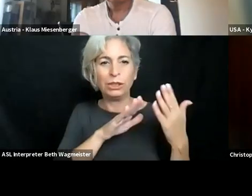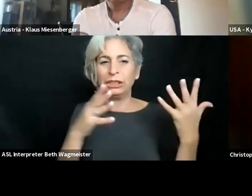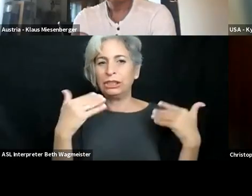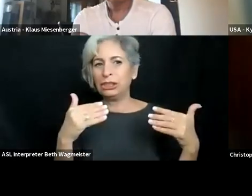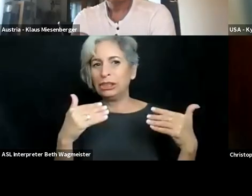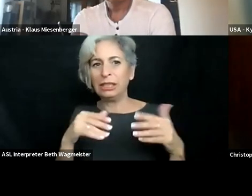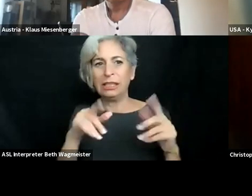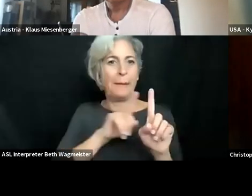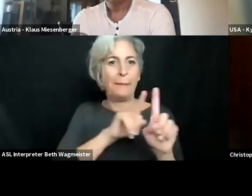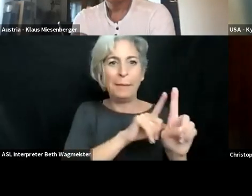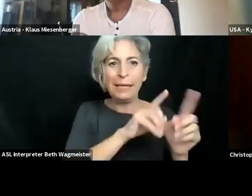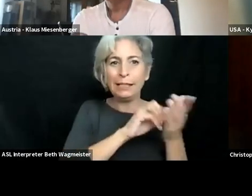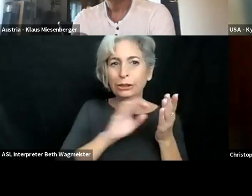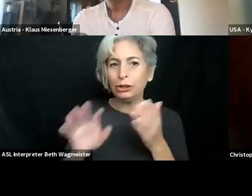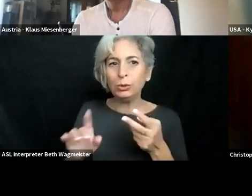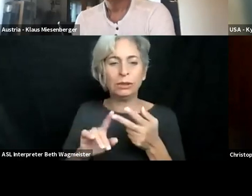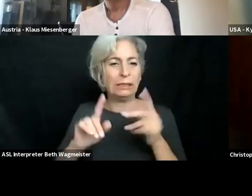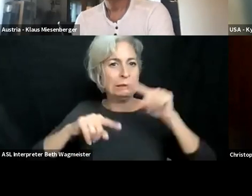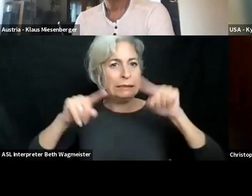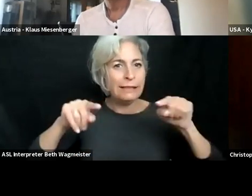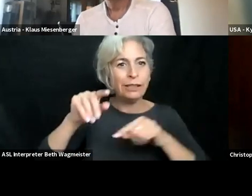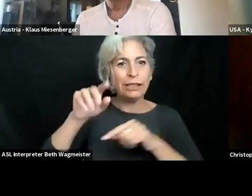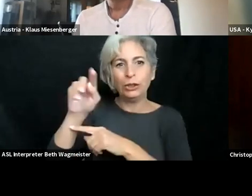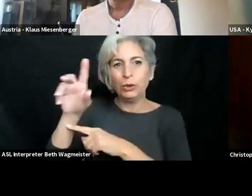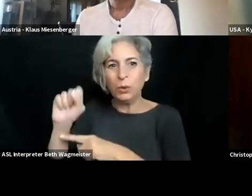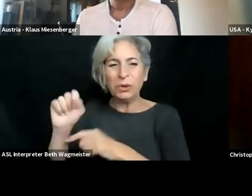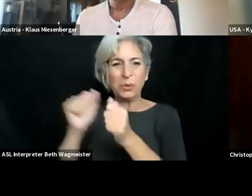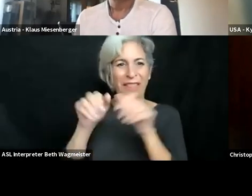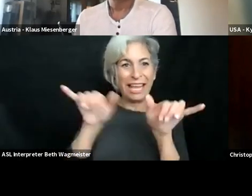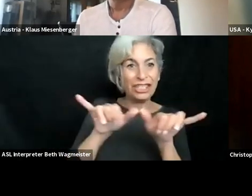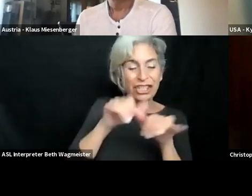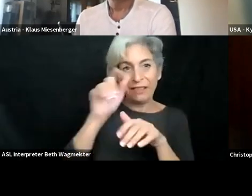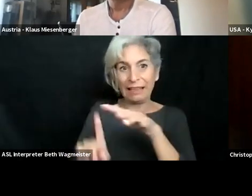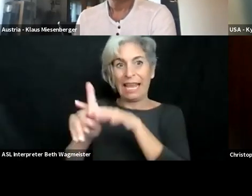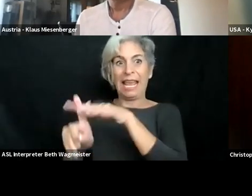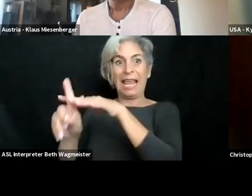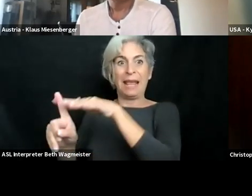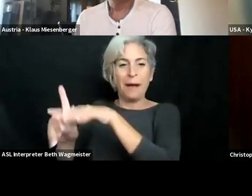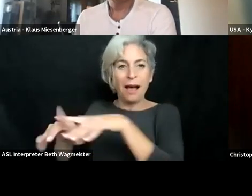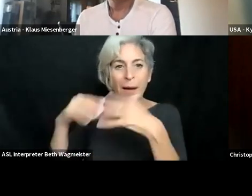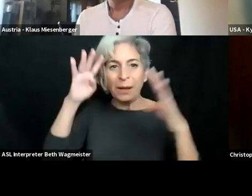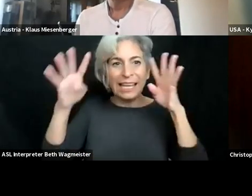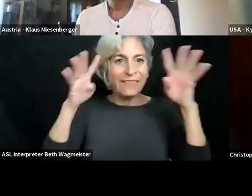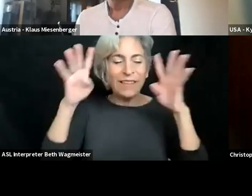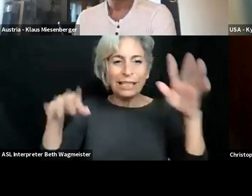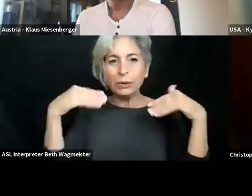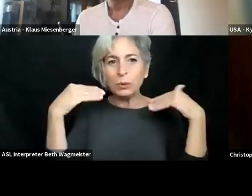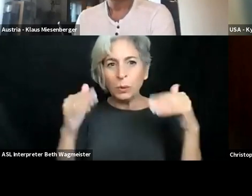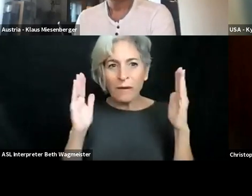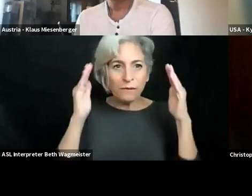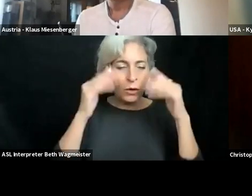That was so much to your top-down approach, common platform, peer students, different tools,